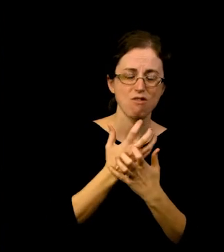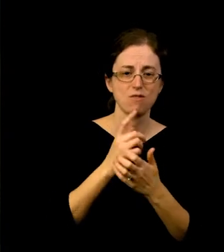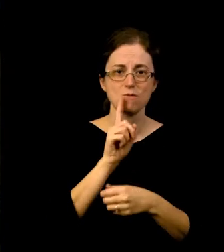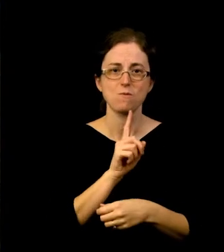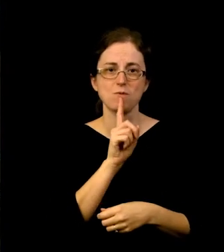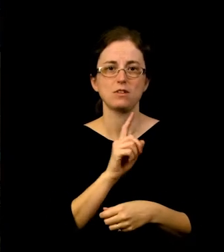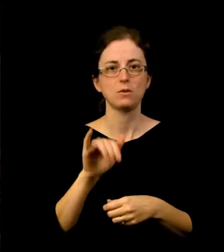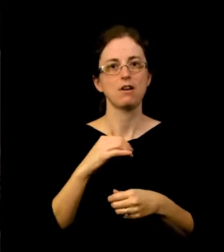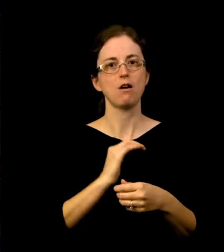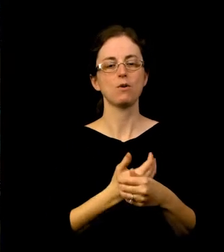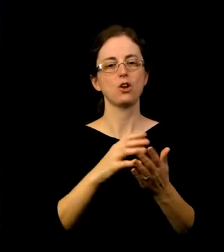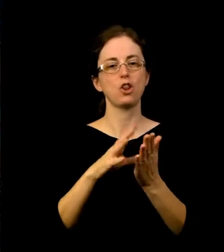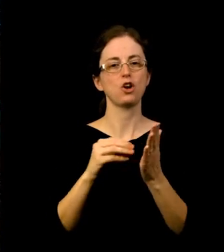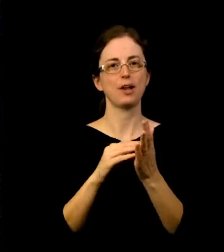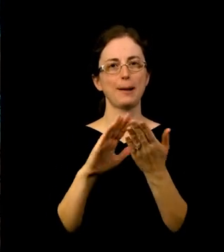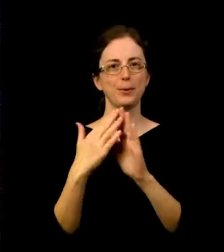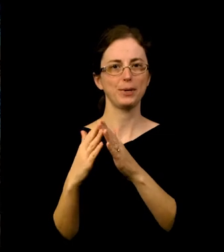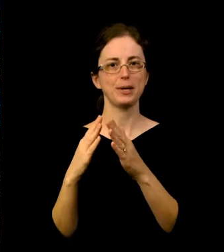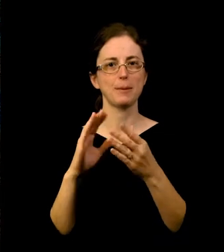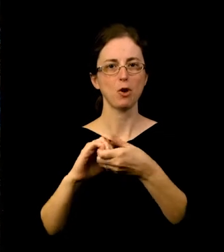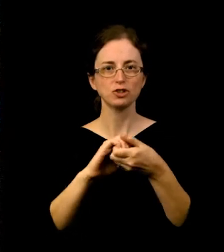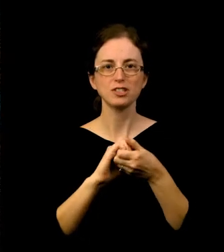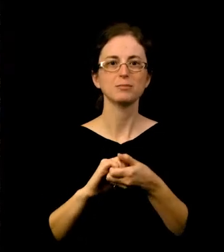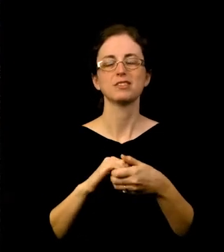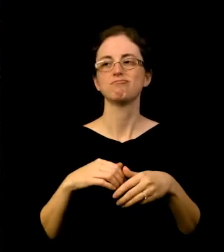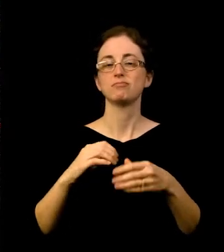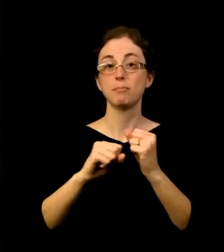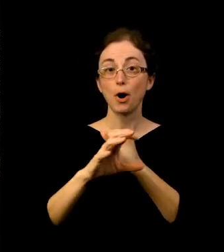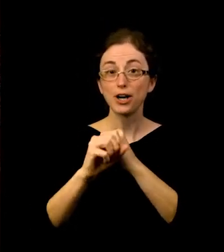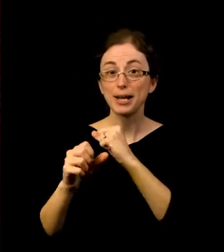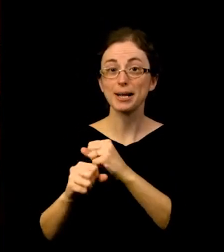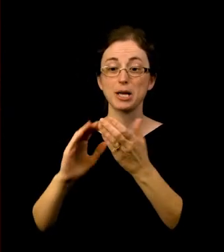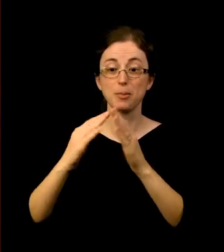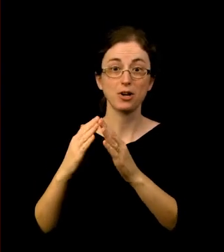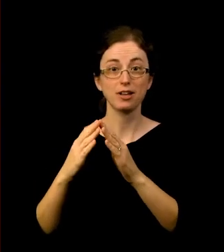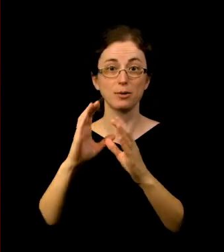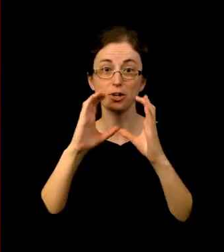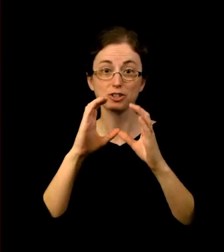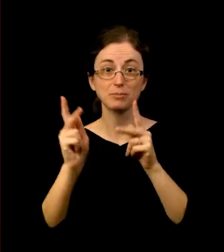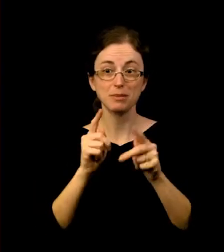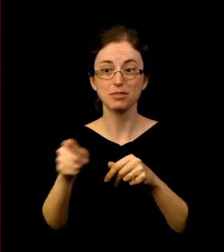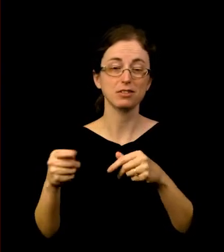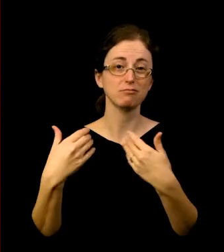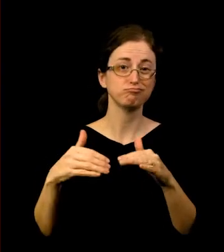and our curators working with our marketing and communications whizzes were able to create great online programing.